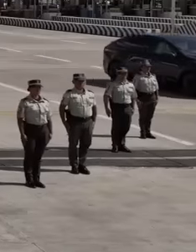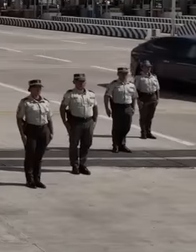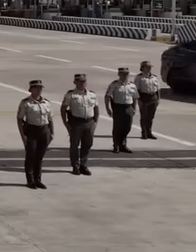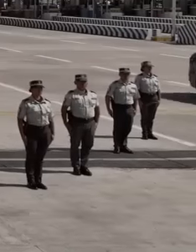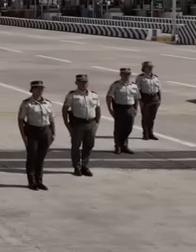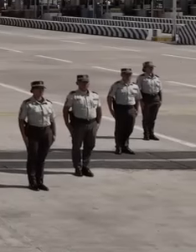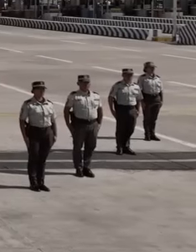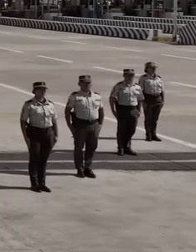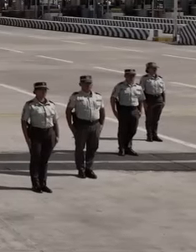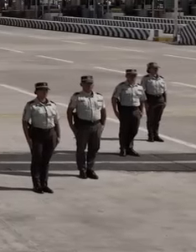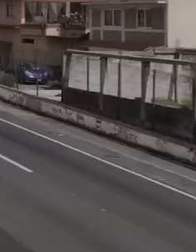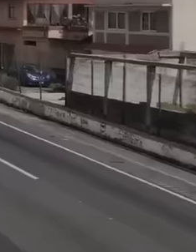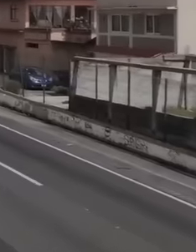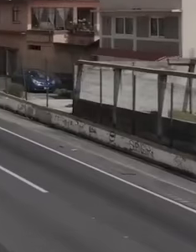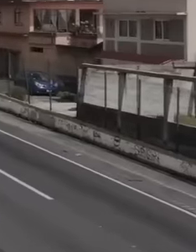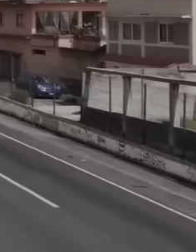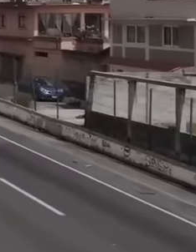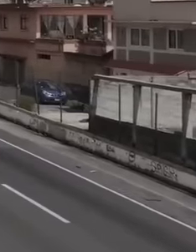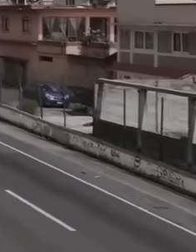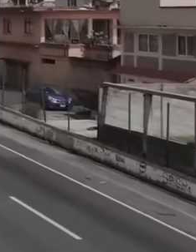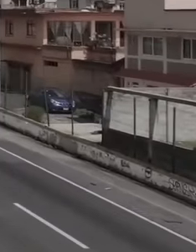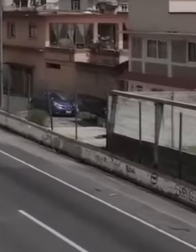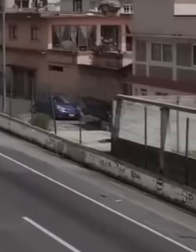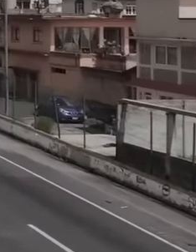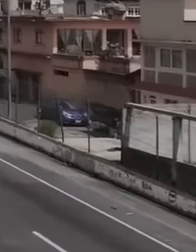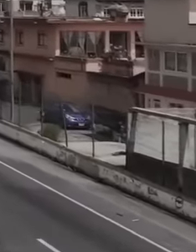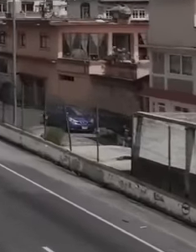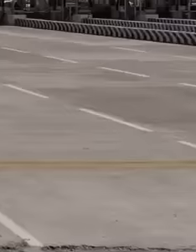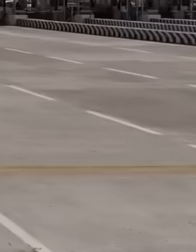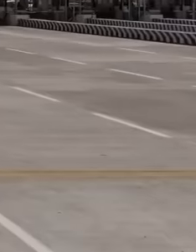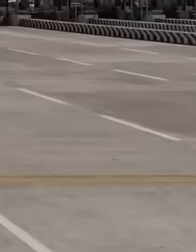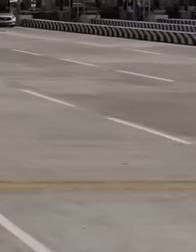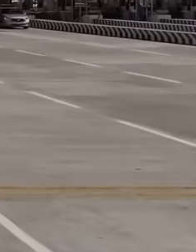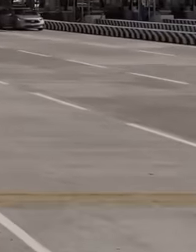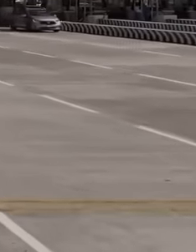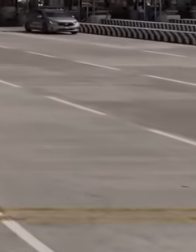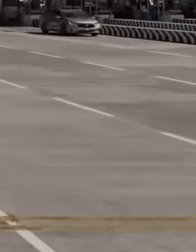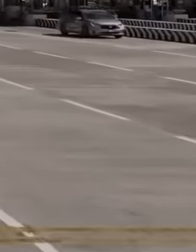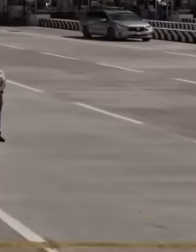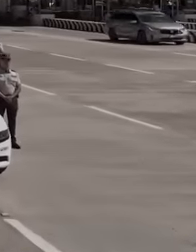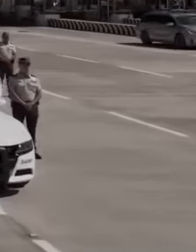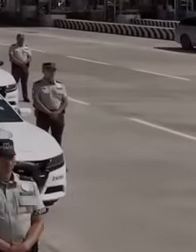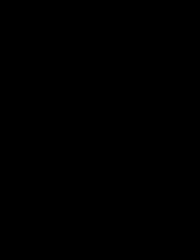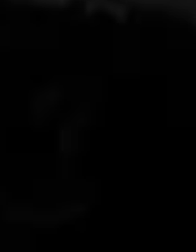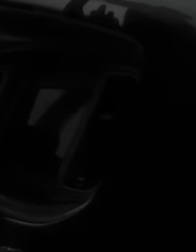of national defense. It is extremely important by strengthening its